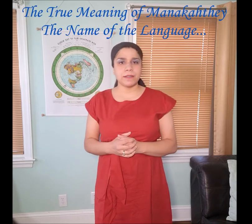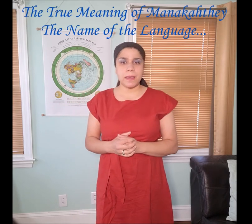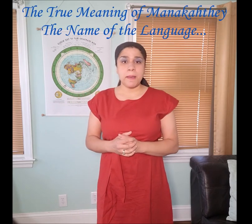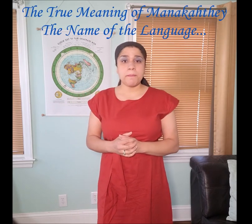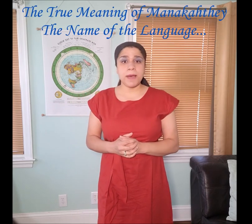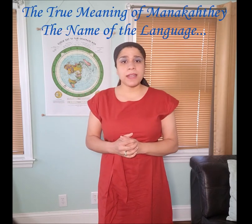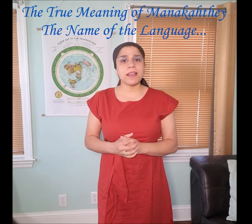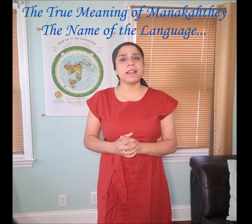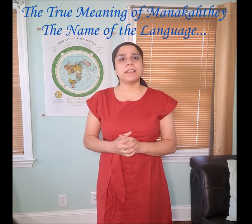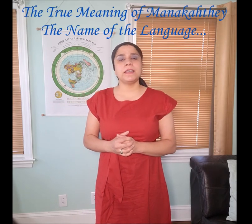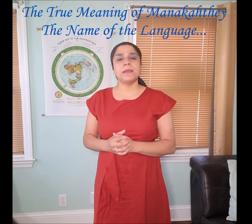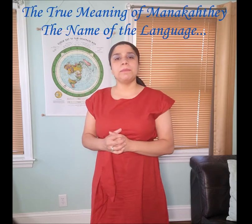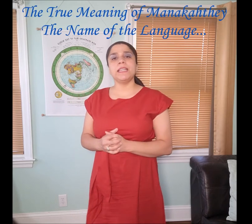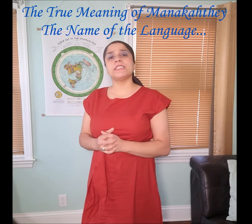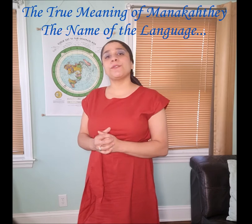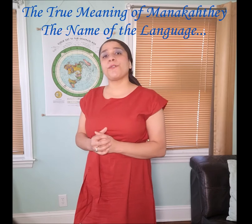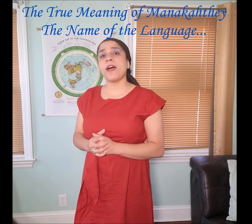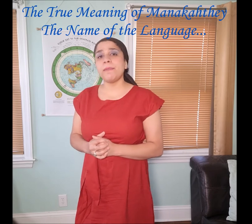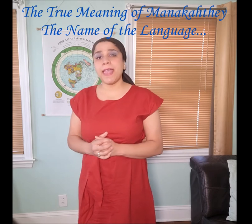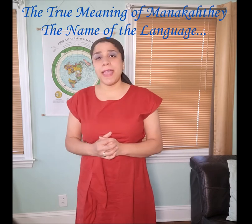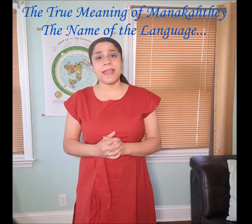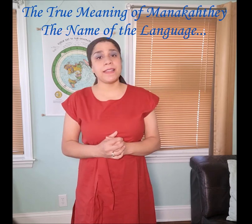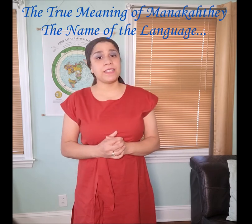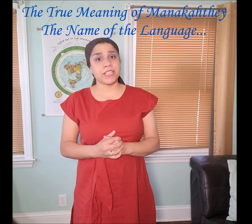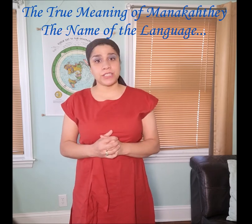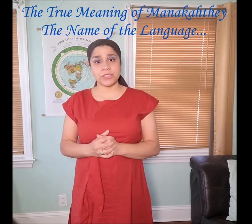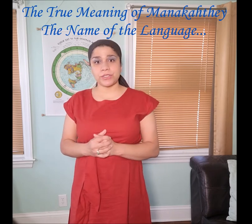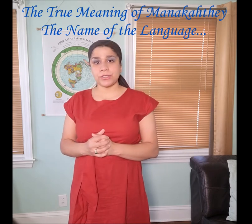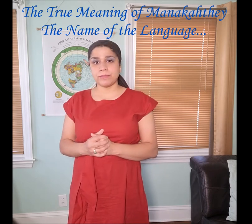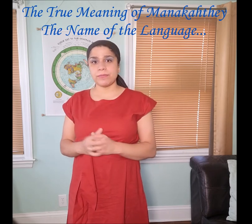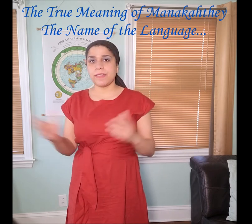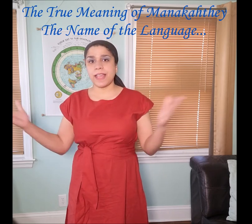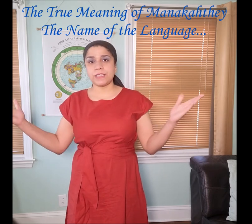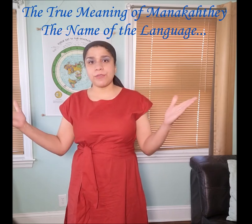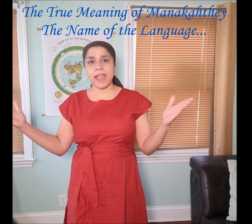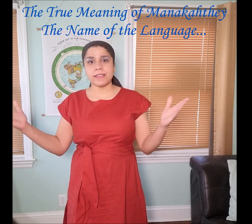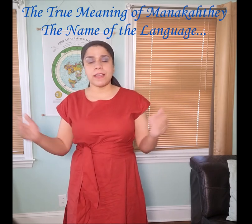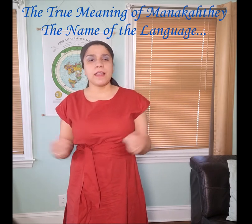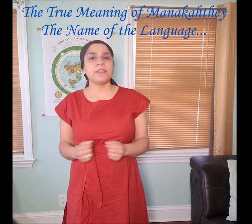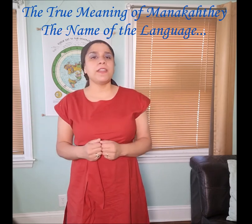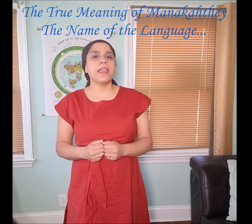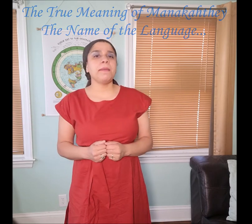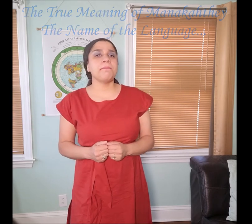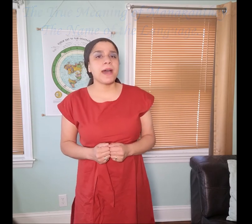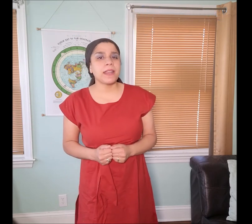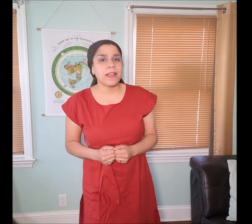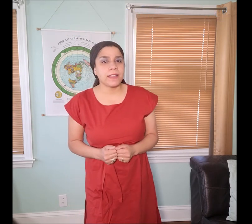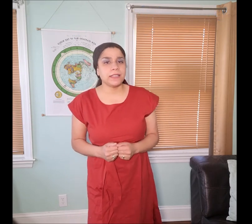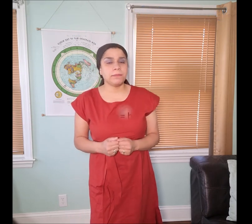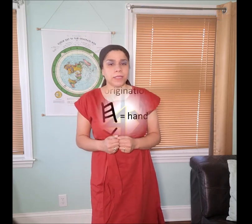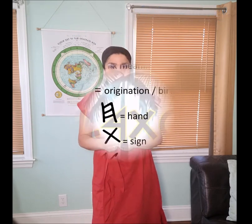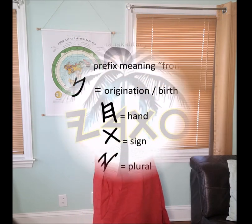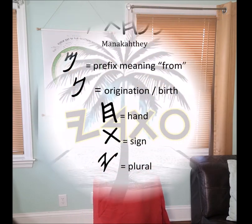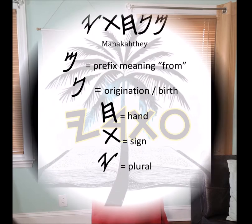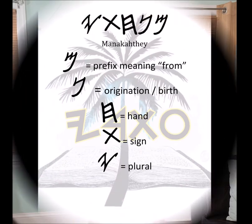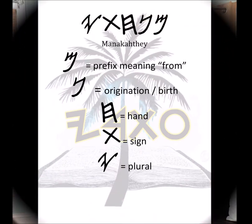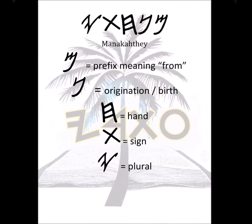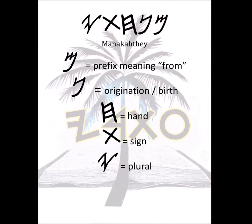Manakahthey 𐤌𐤍𐤇𐤕𐤉 means from / hand /gestures. That's right the name Manakahthey 𐤌𐤍𐤇𐤕𐤉 means from hand gestures.